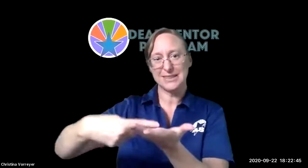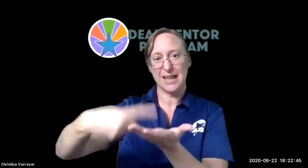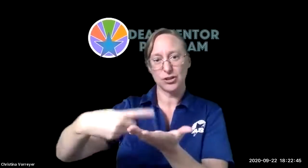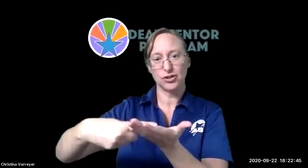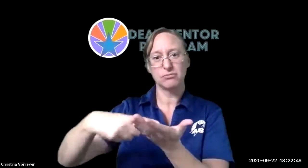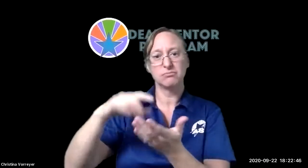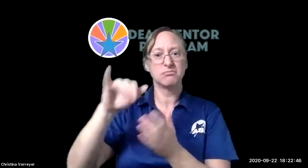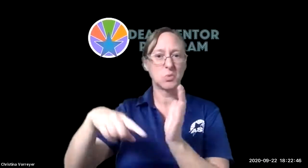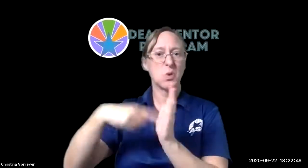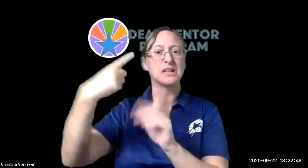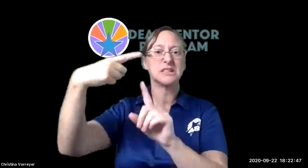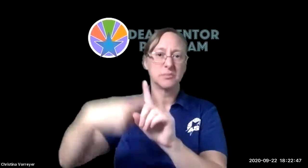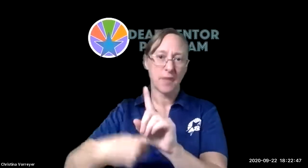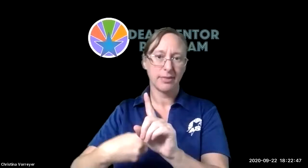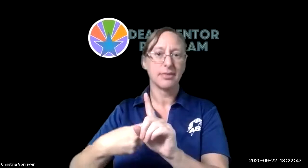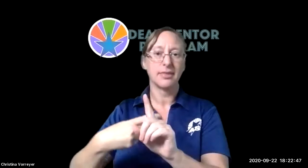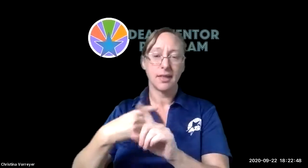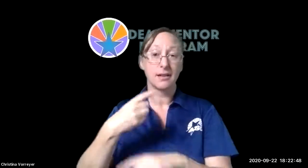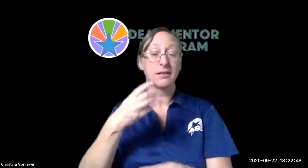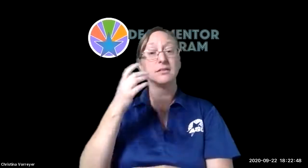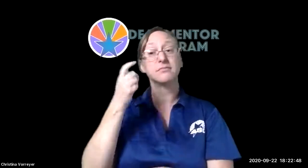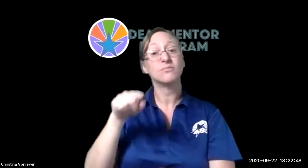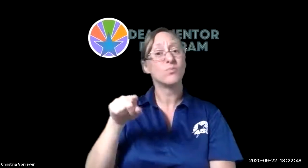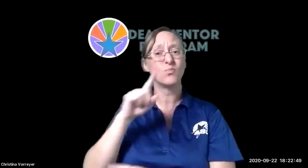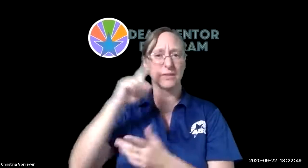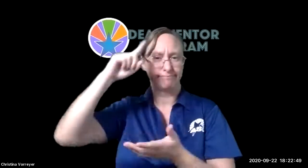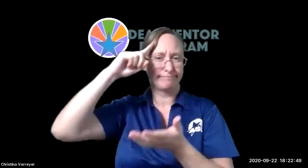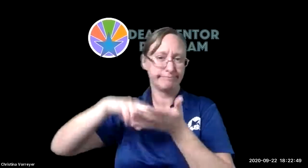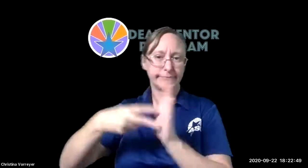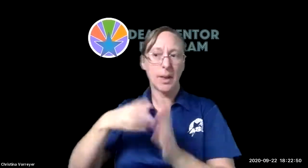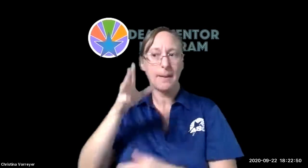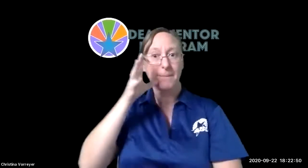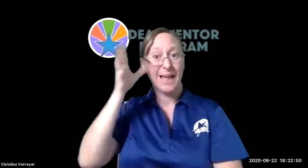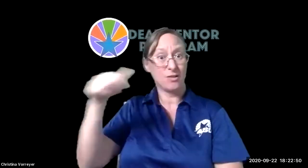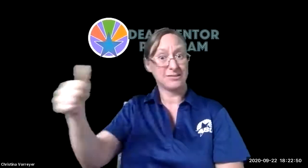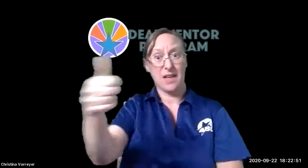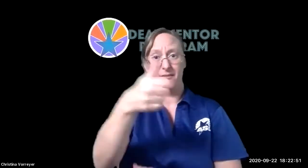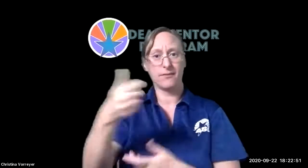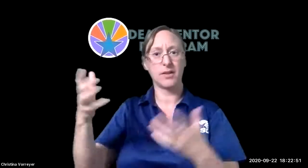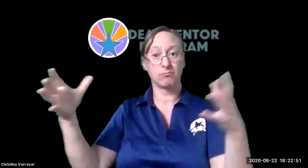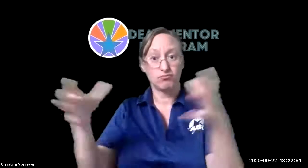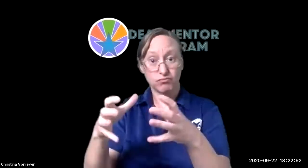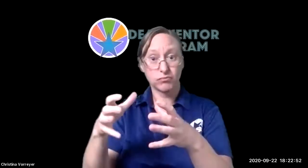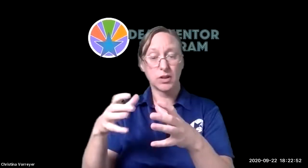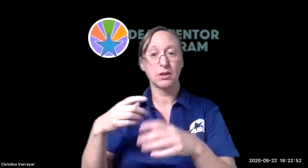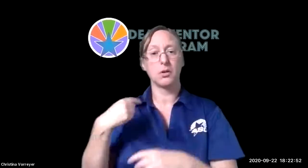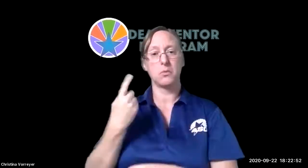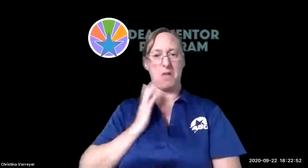parent support or group discussion and that's also once a month